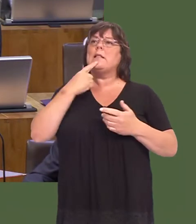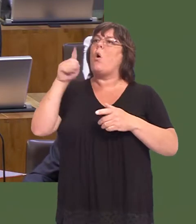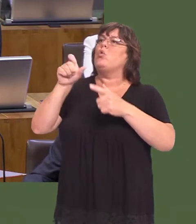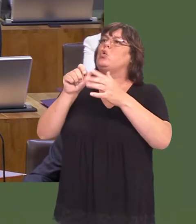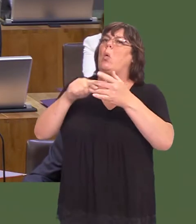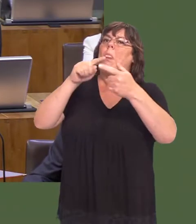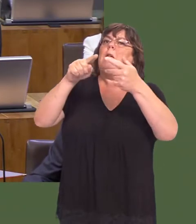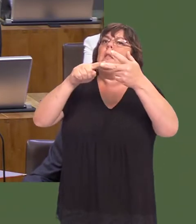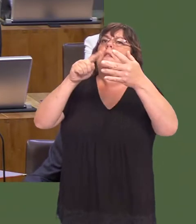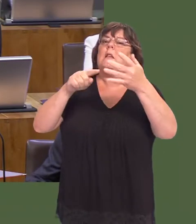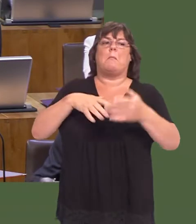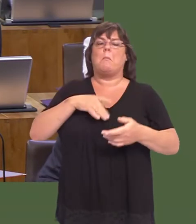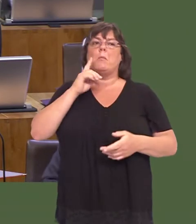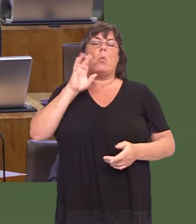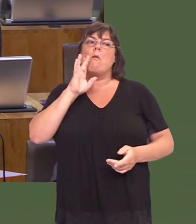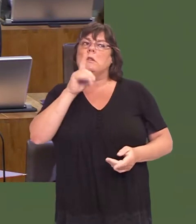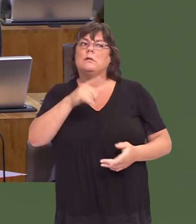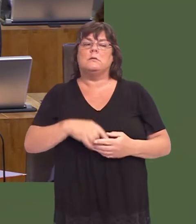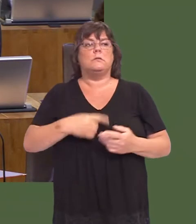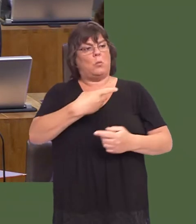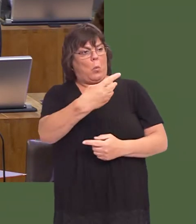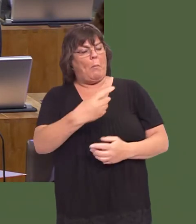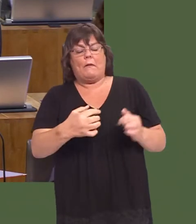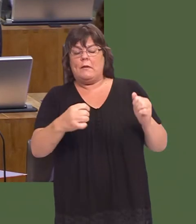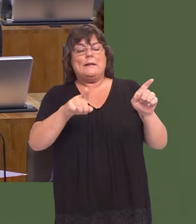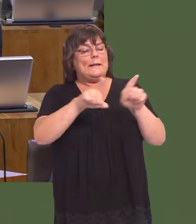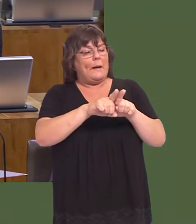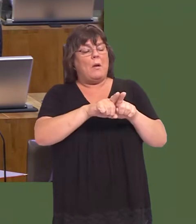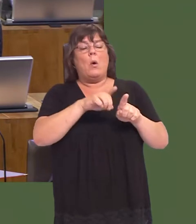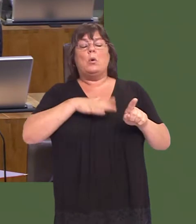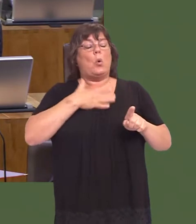Well, people arenít listening to them. She and I are in the same position in terms of the public sector pay cap.